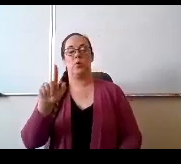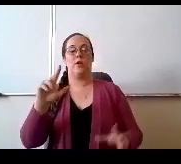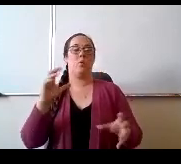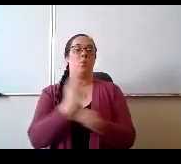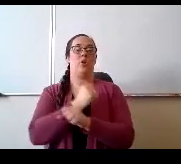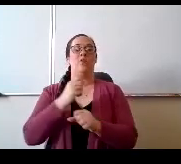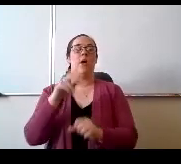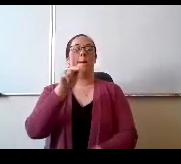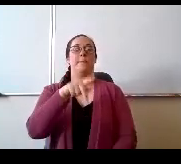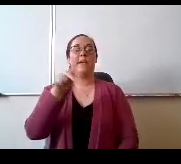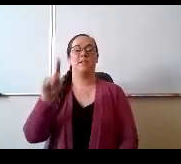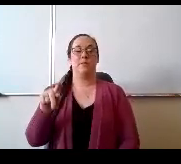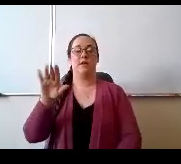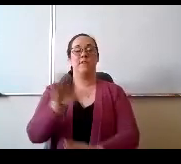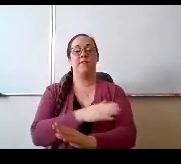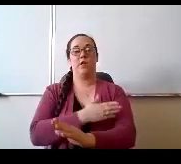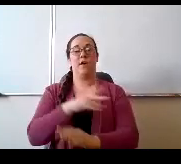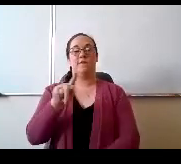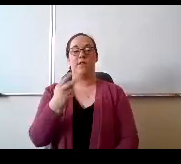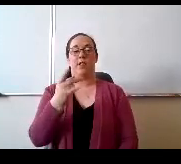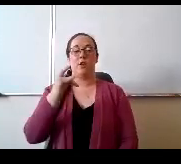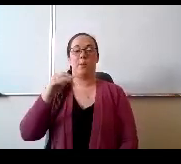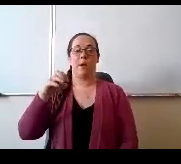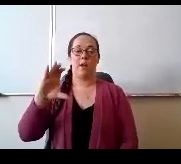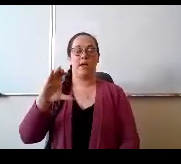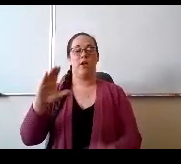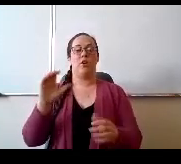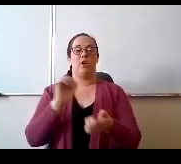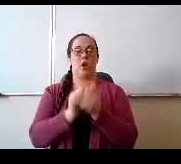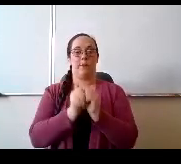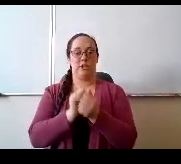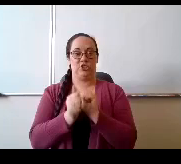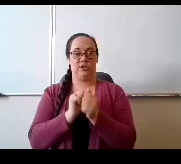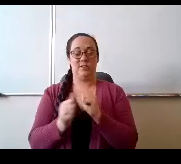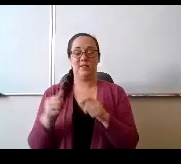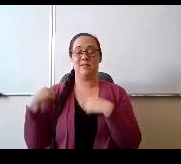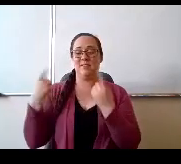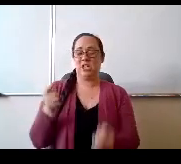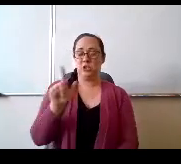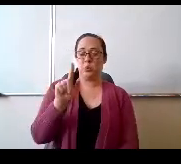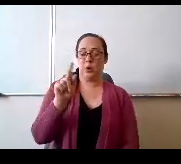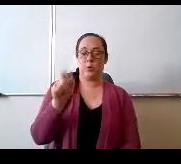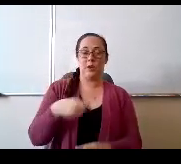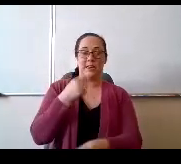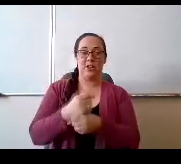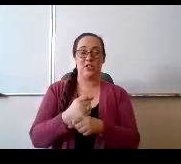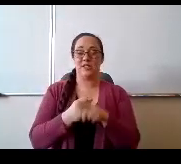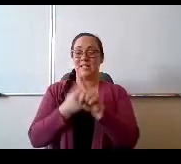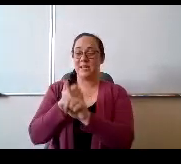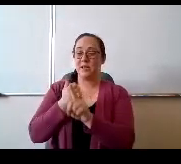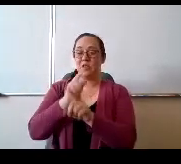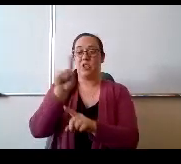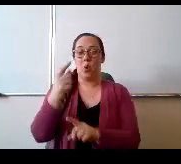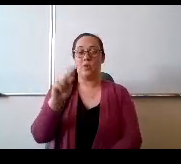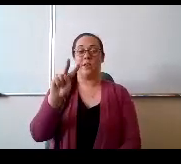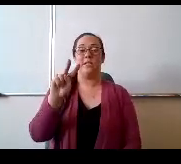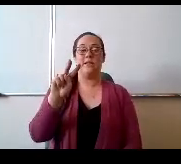Philharmonic Youth Concerto competition. In the 21 years of this competition, Craig is only the second saxophonist.